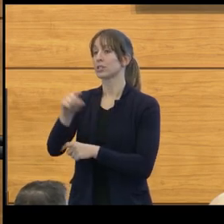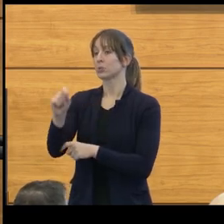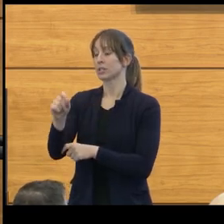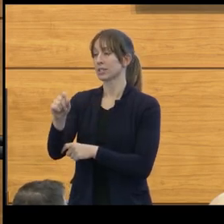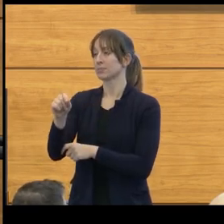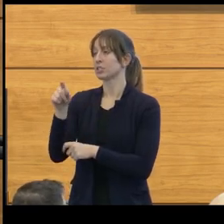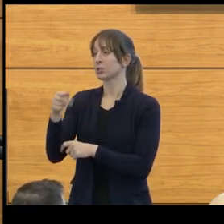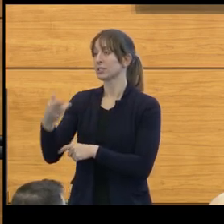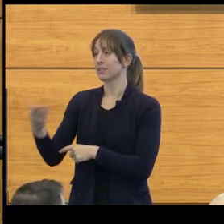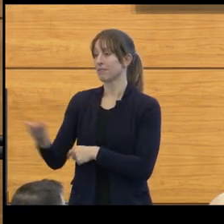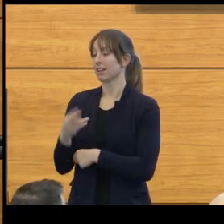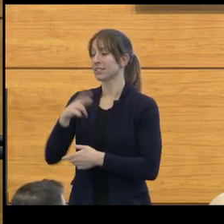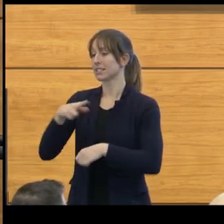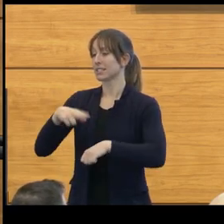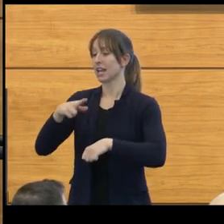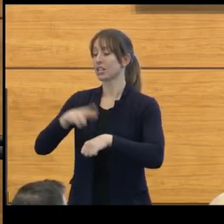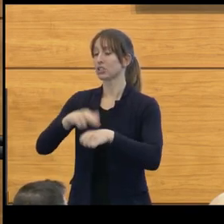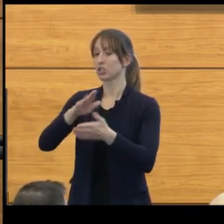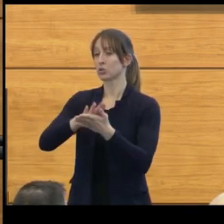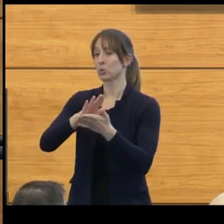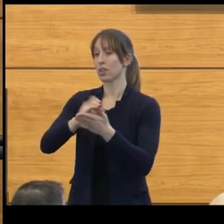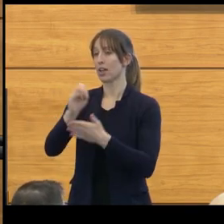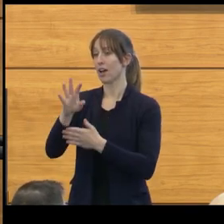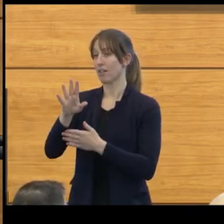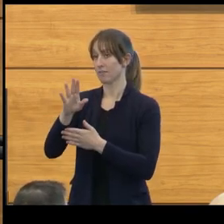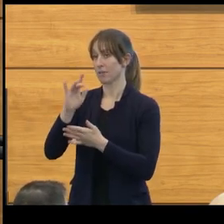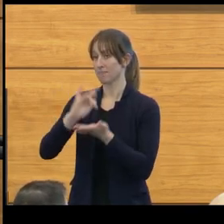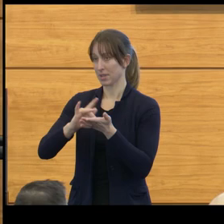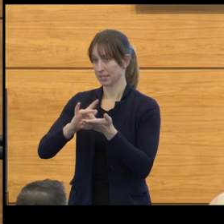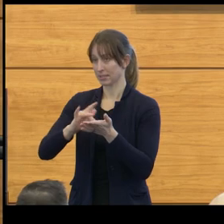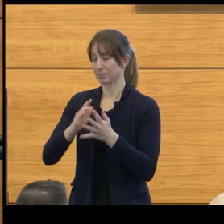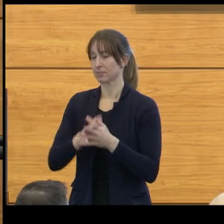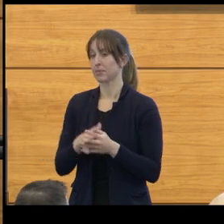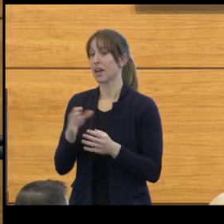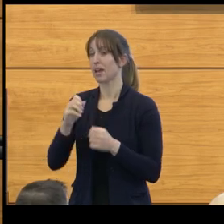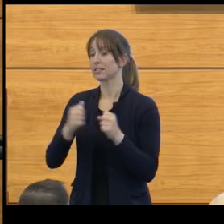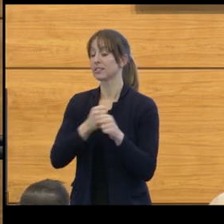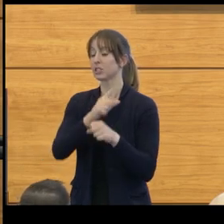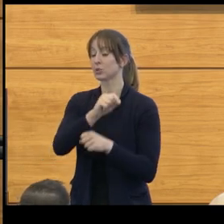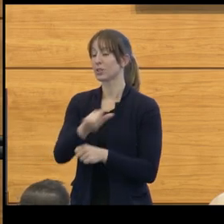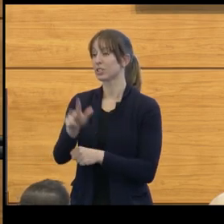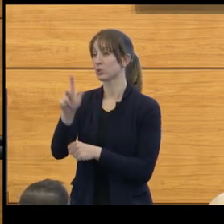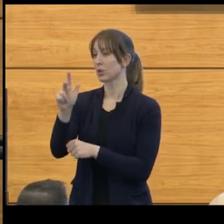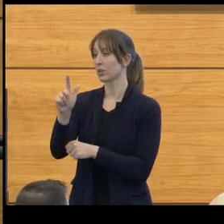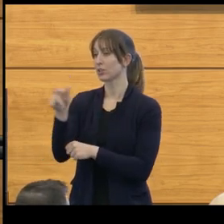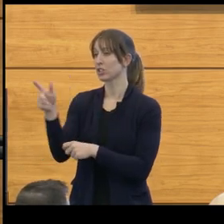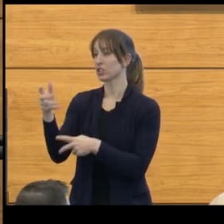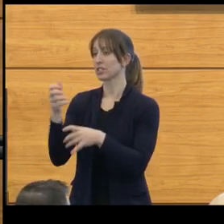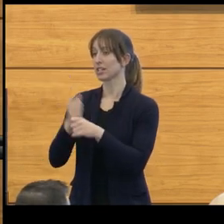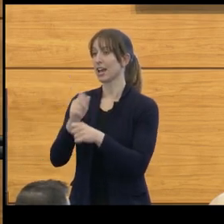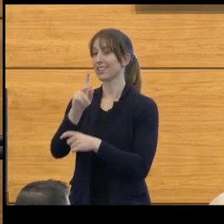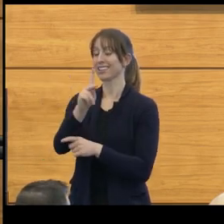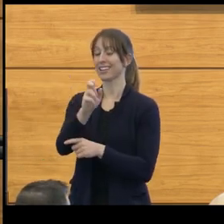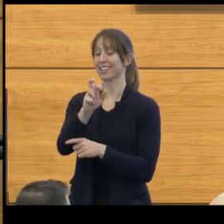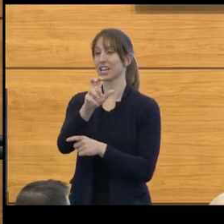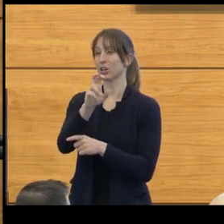into the National Academy of Medicine. And in 2023 she received a Karin M. Muraszko MD